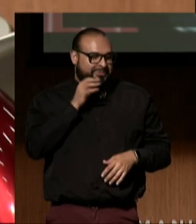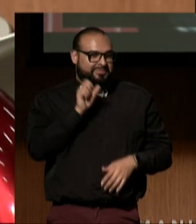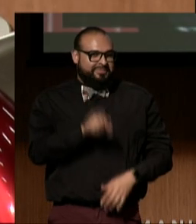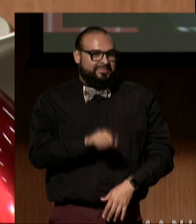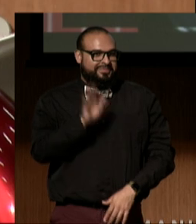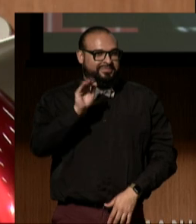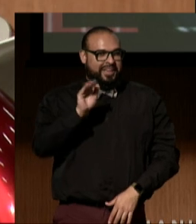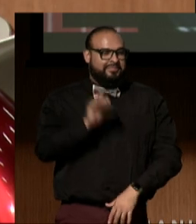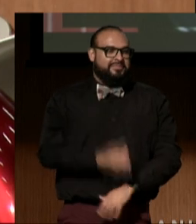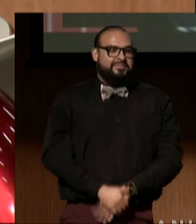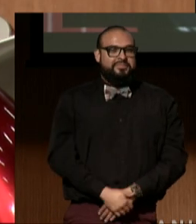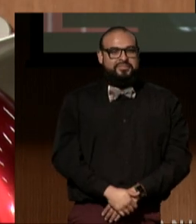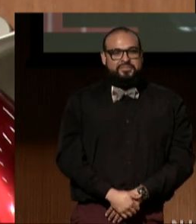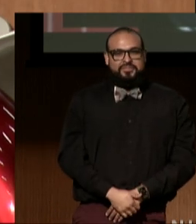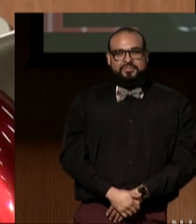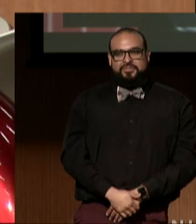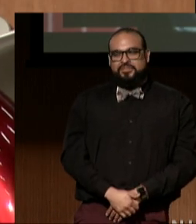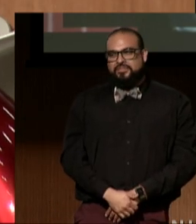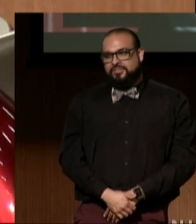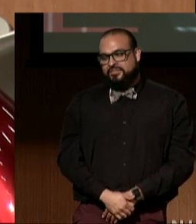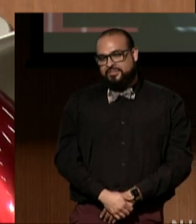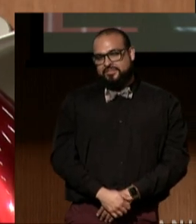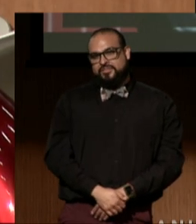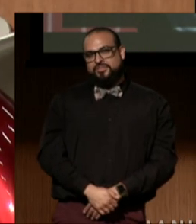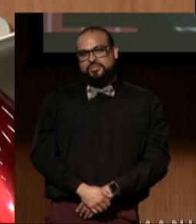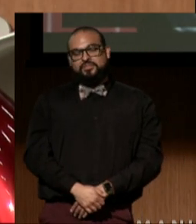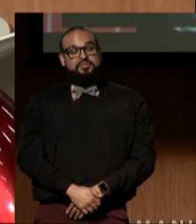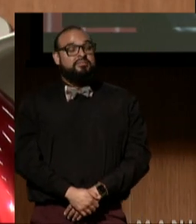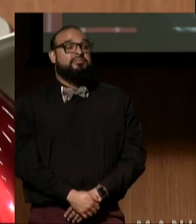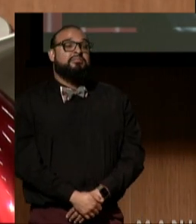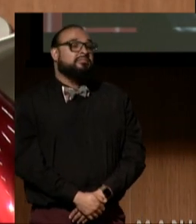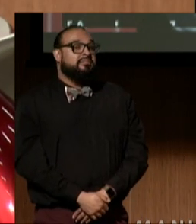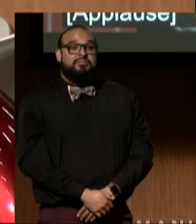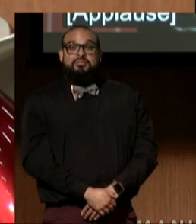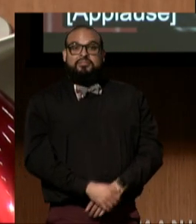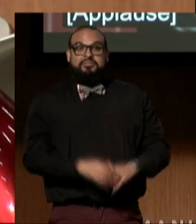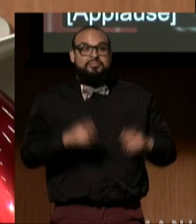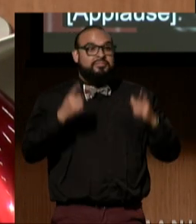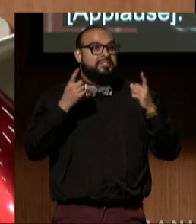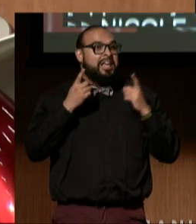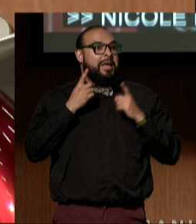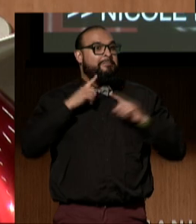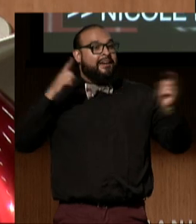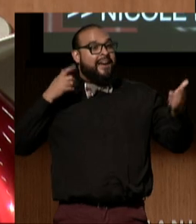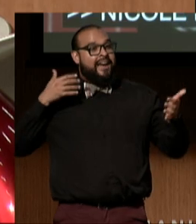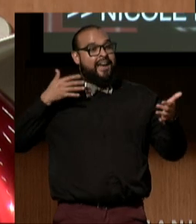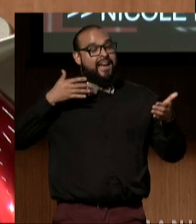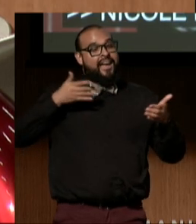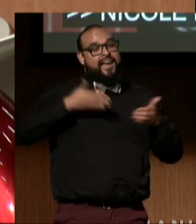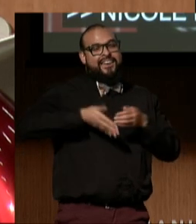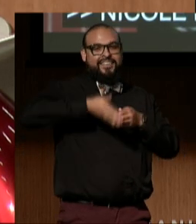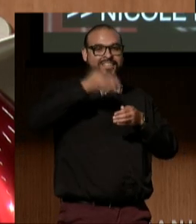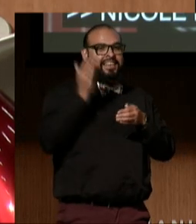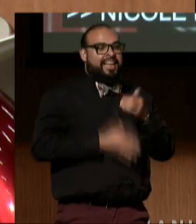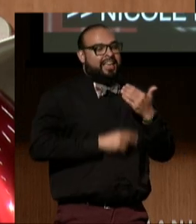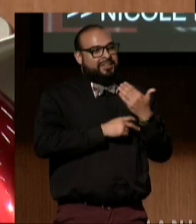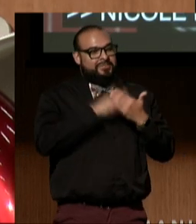(audience applauding) We have done it, we have reached the end of our program, everybody.